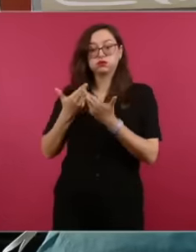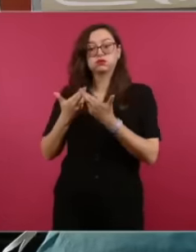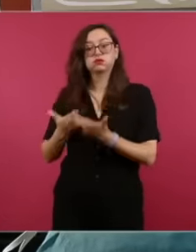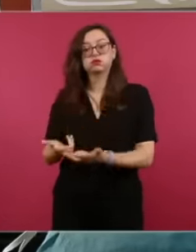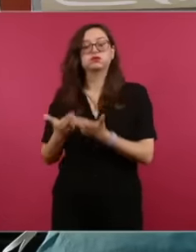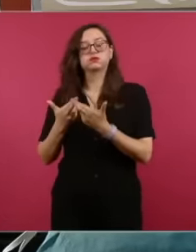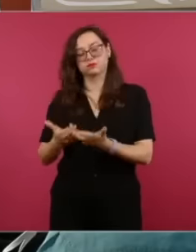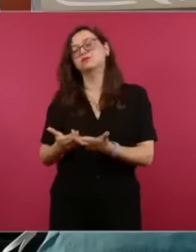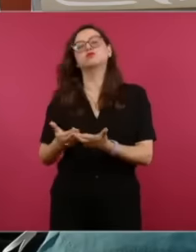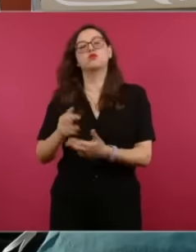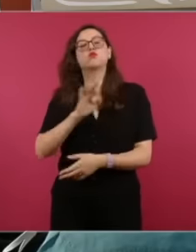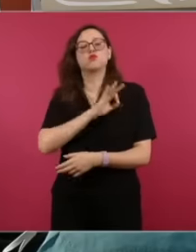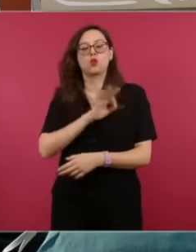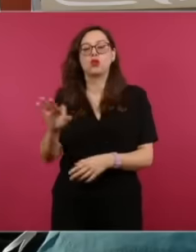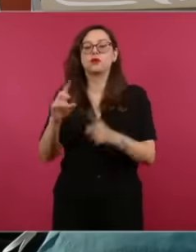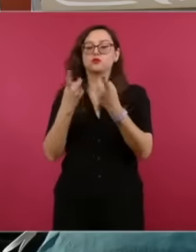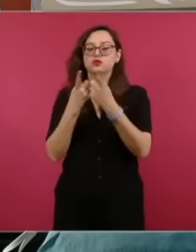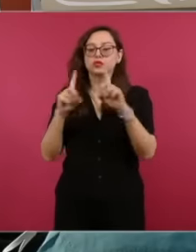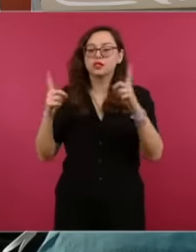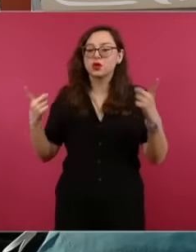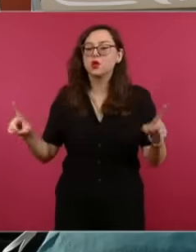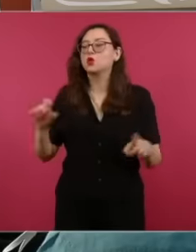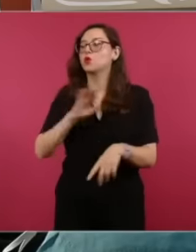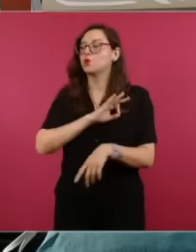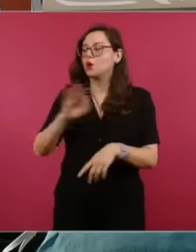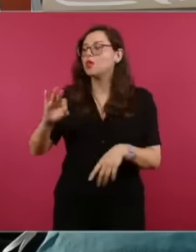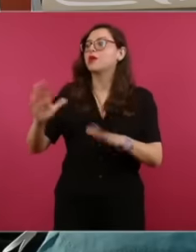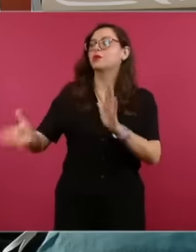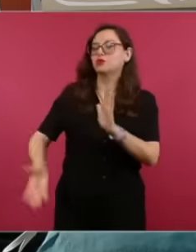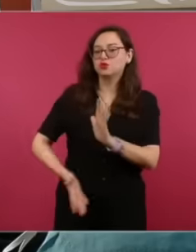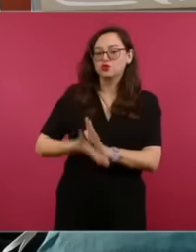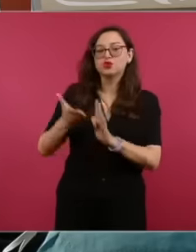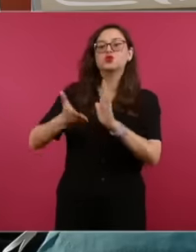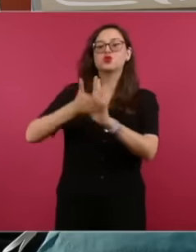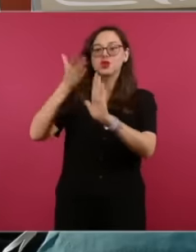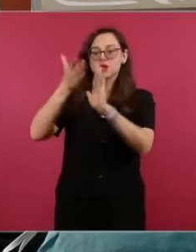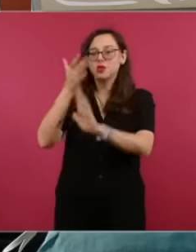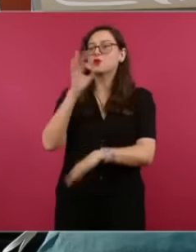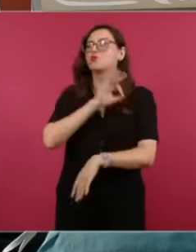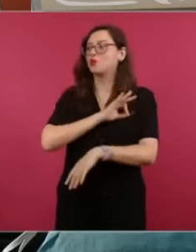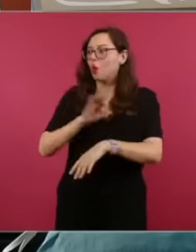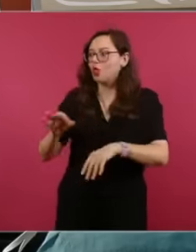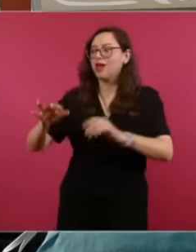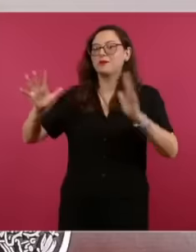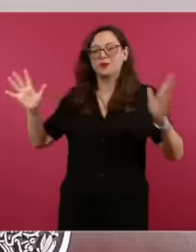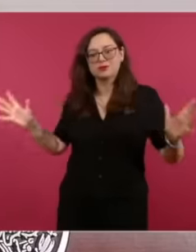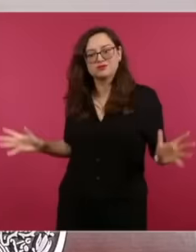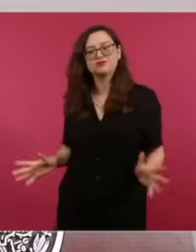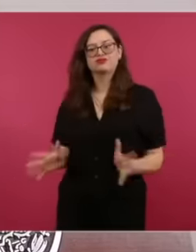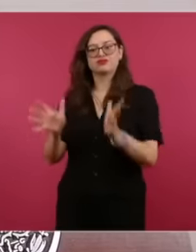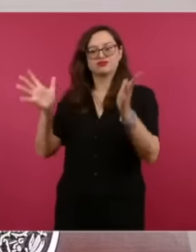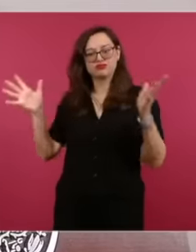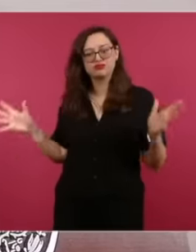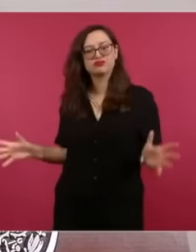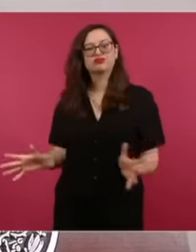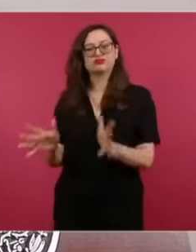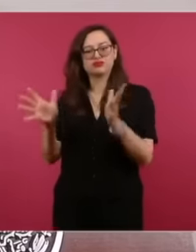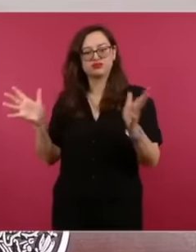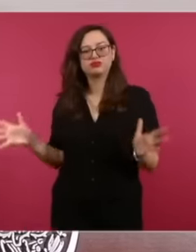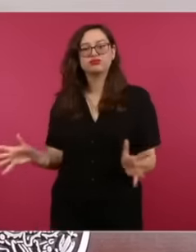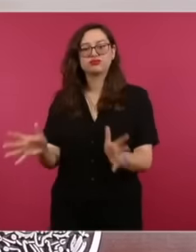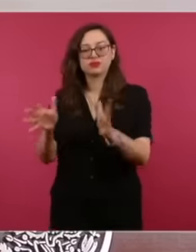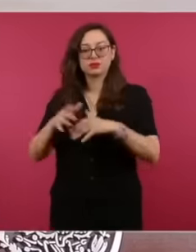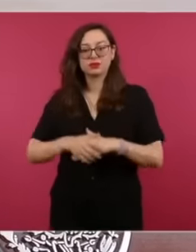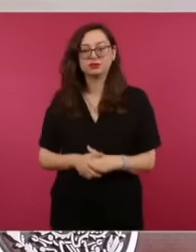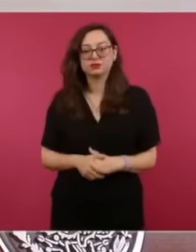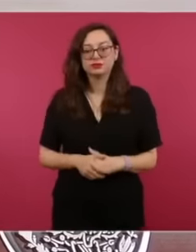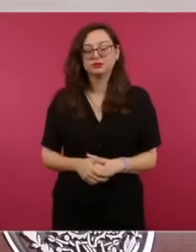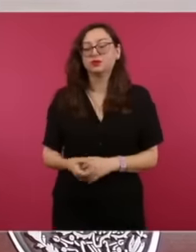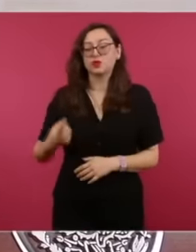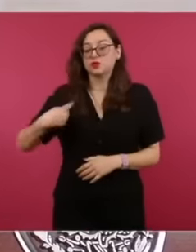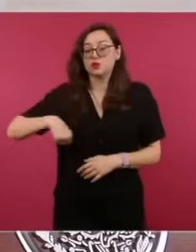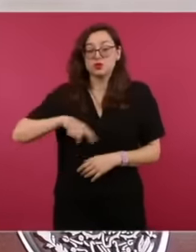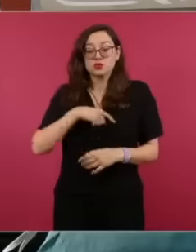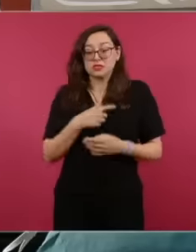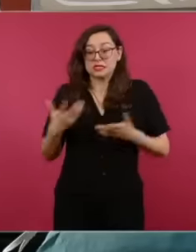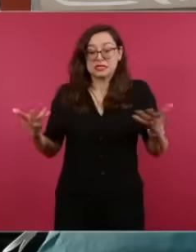promote the development of Mexico and What have we done, I'll talk to you about three things like that, in general,